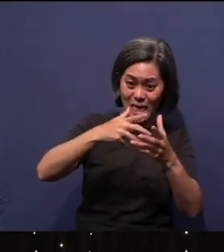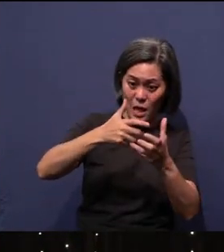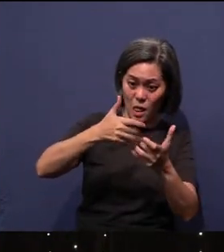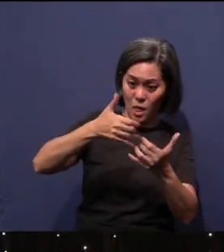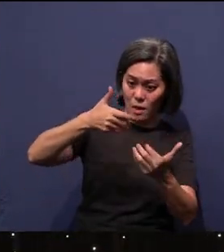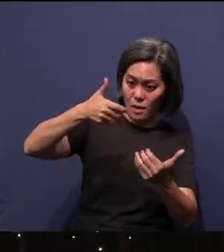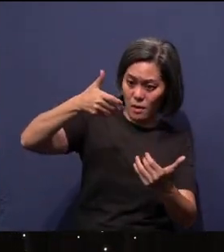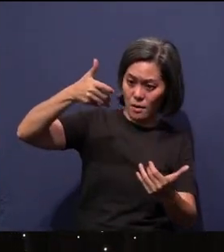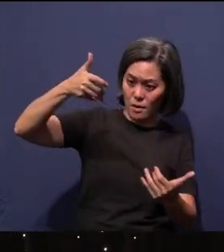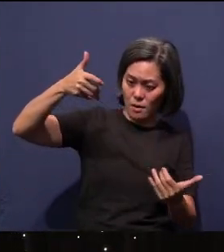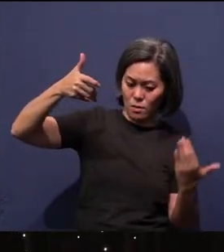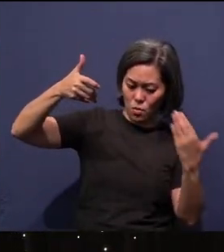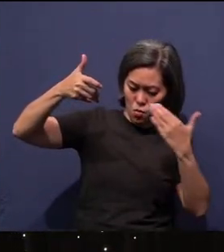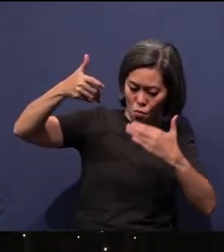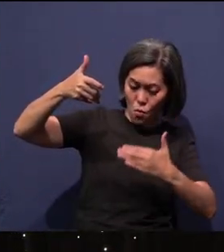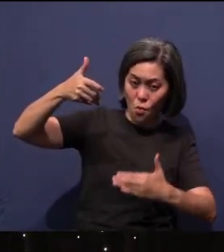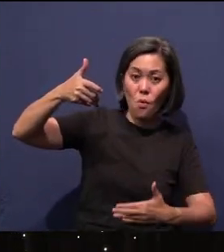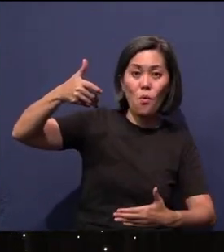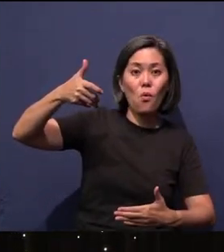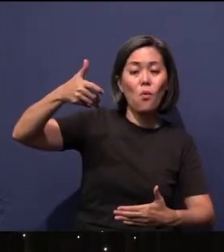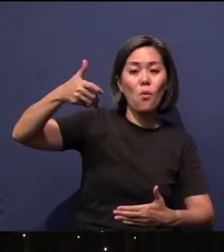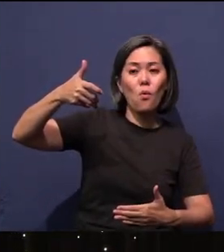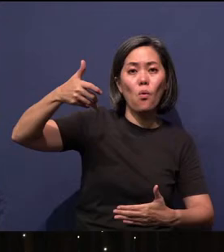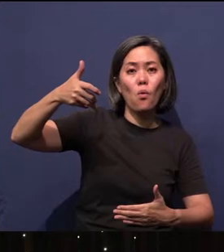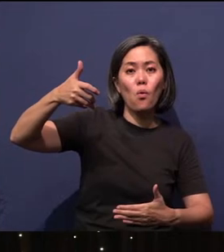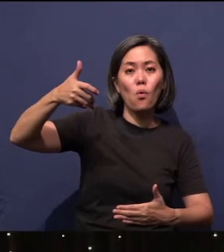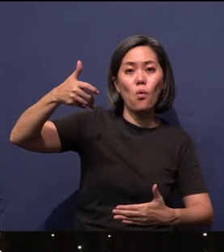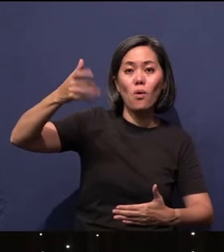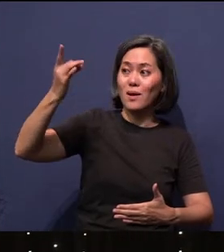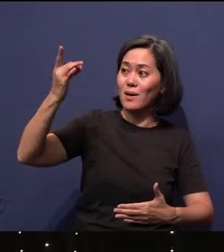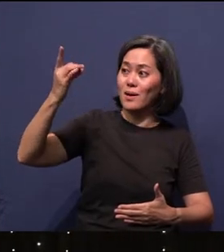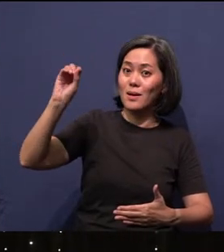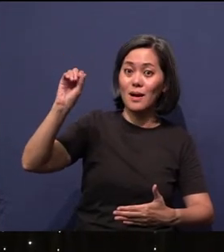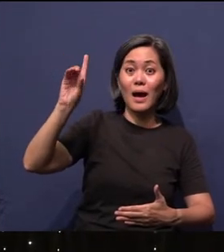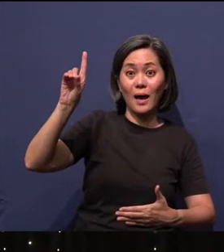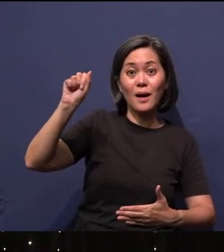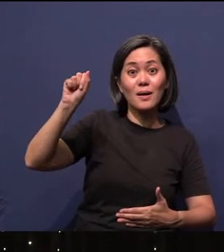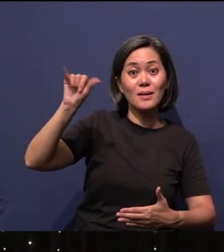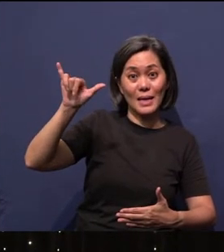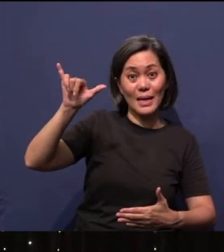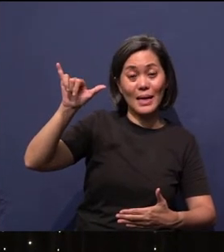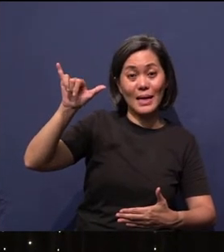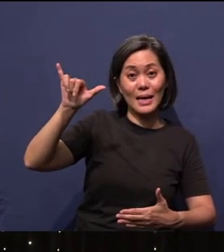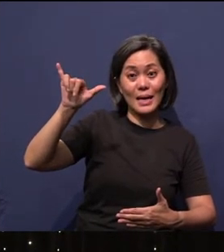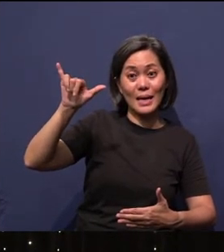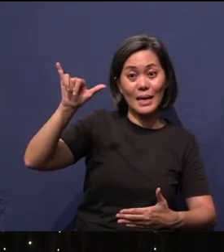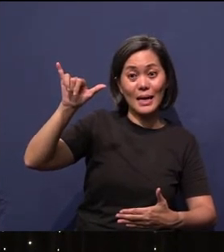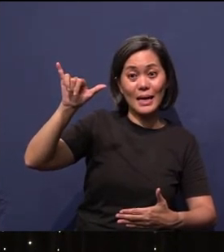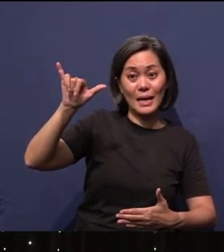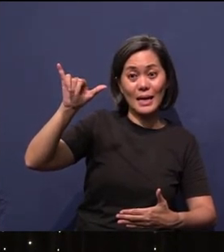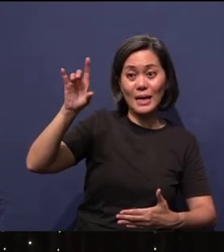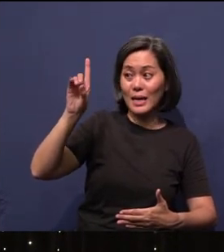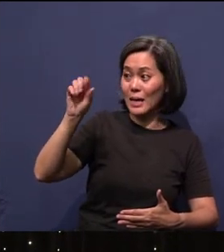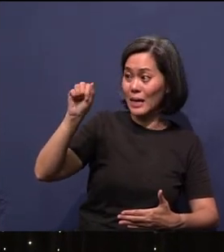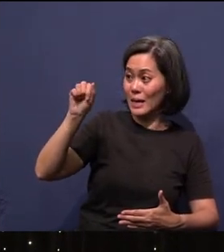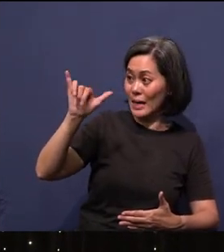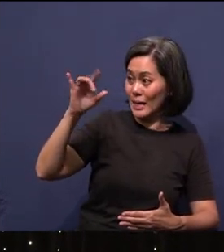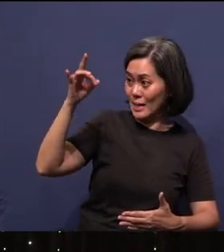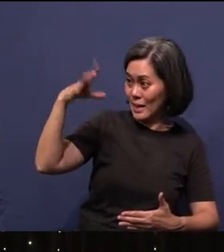darkness. Therefore, you have day, God calls the day - light - day, and the darkness